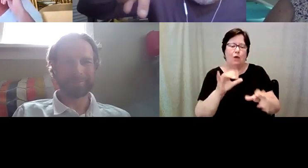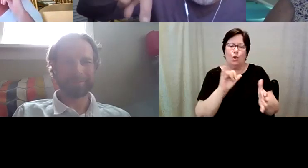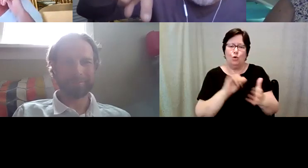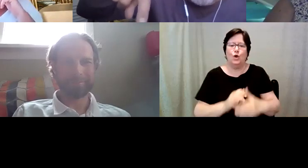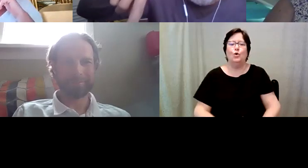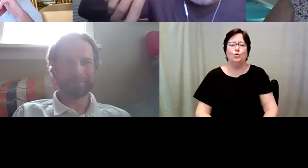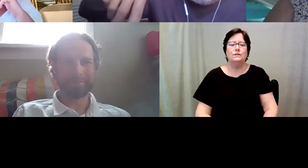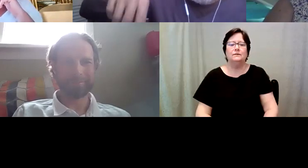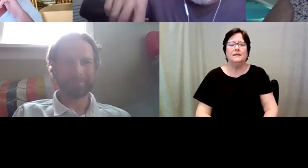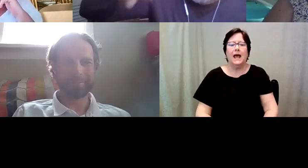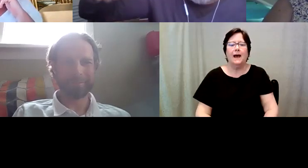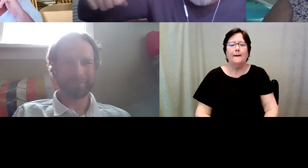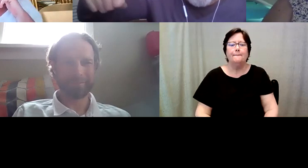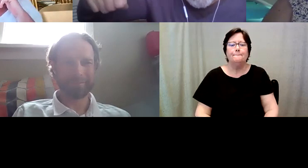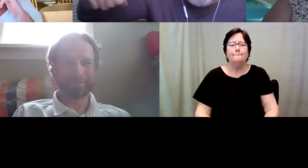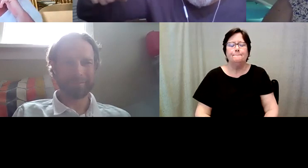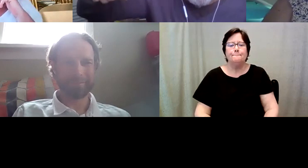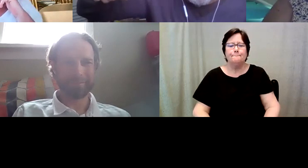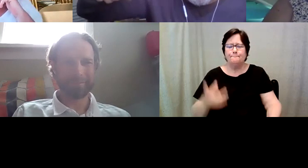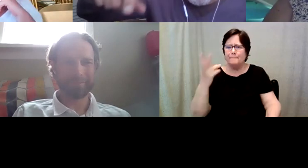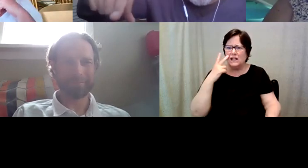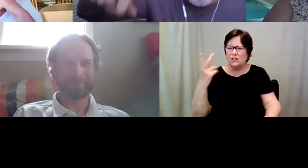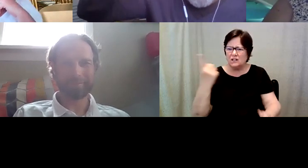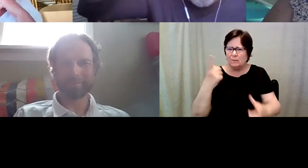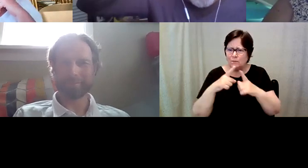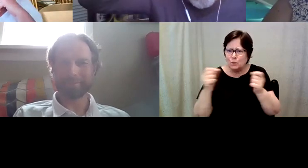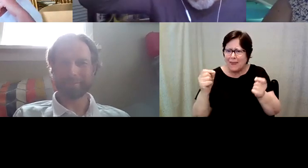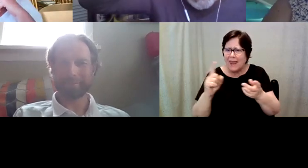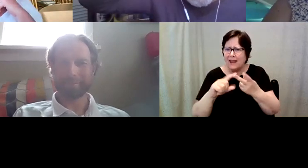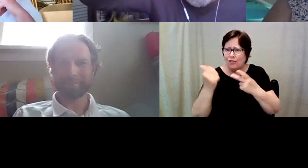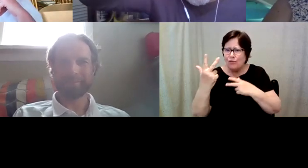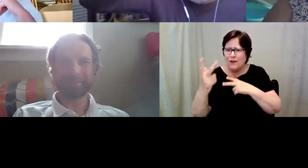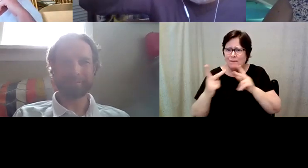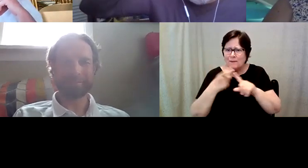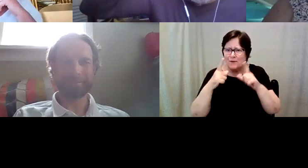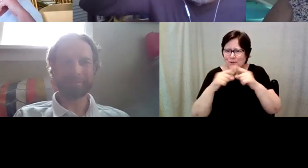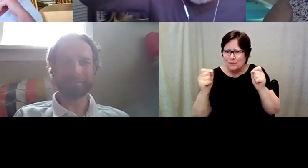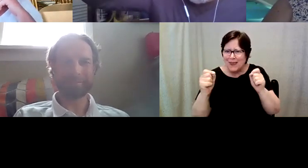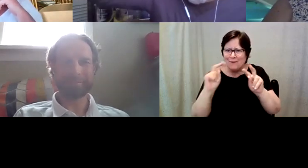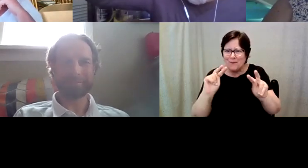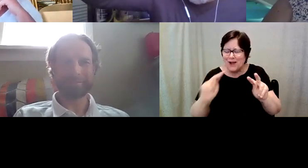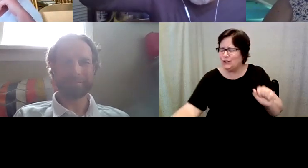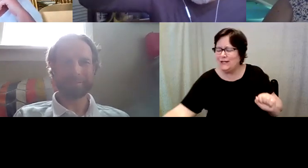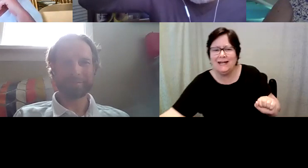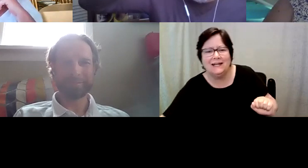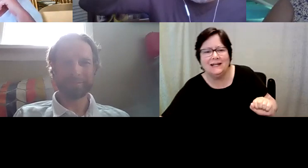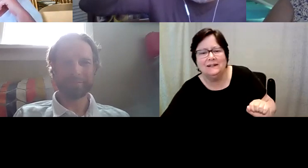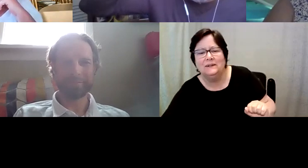D. Major Cohen: I saw Japan there's at least three people from Japan, and I think Indonesia,